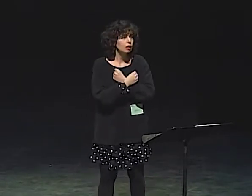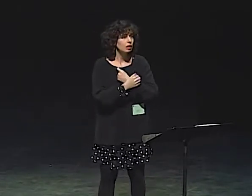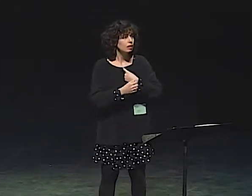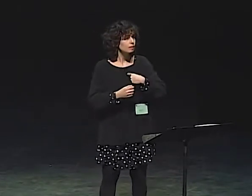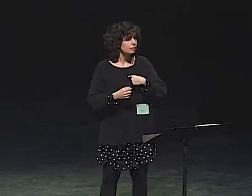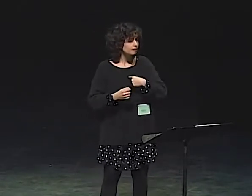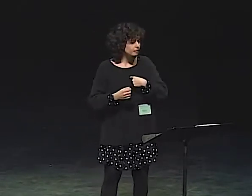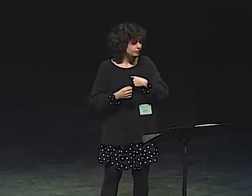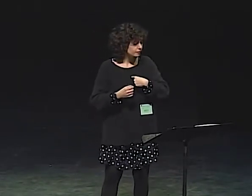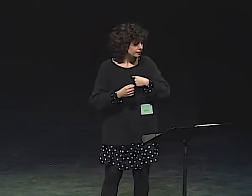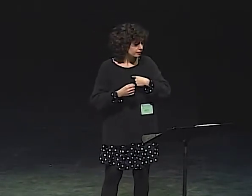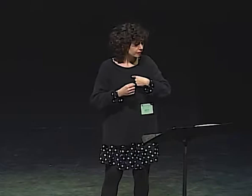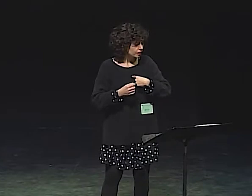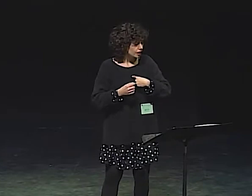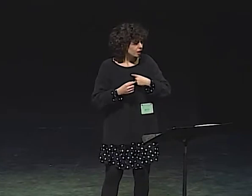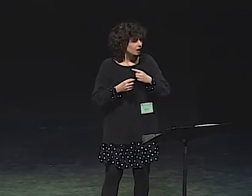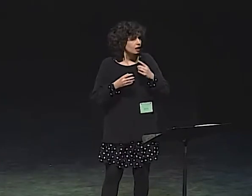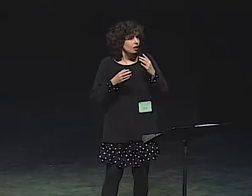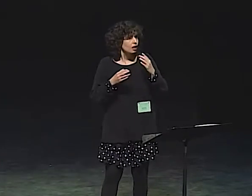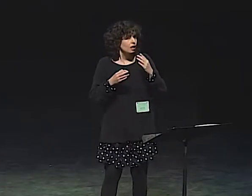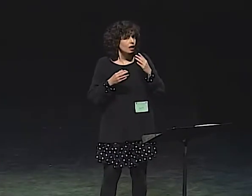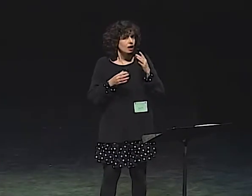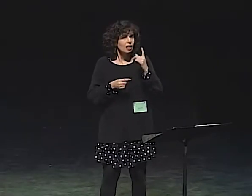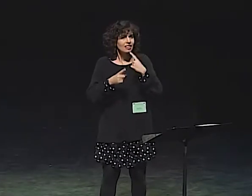LOVE ME. LOVE ME.